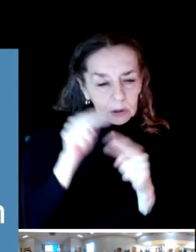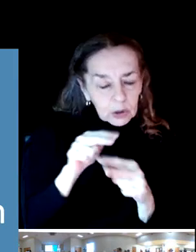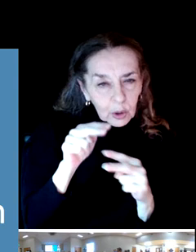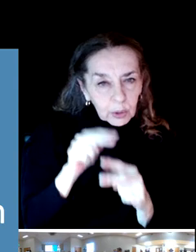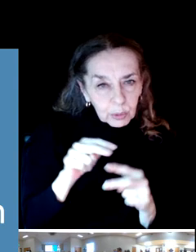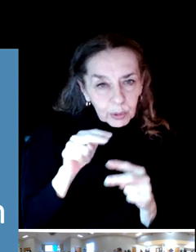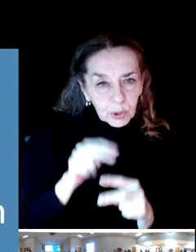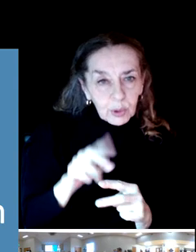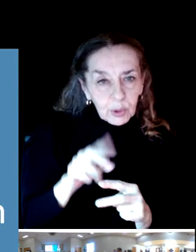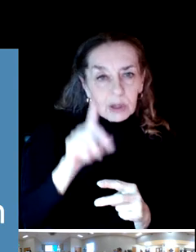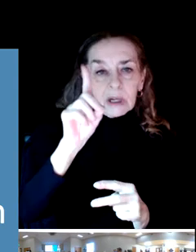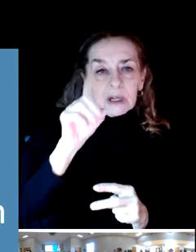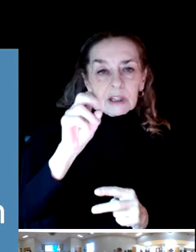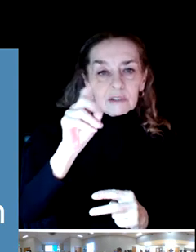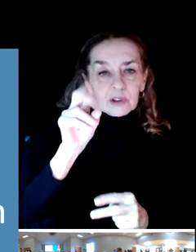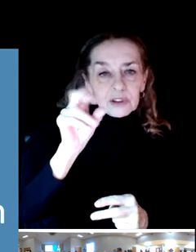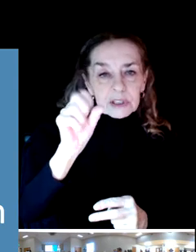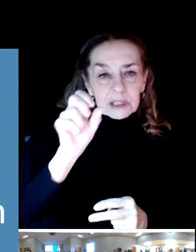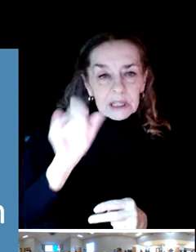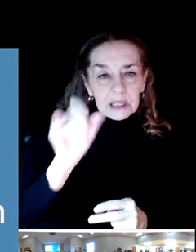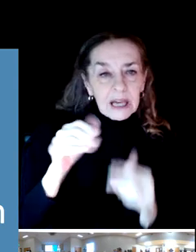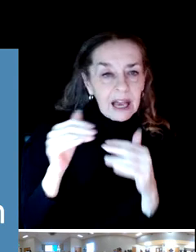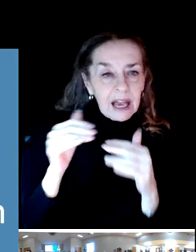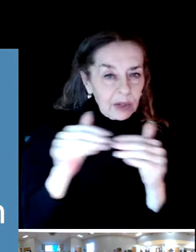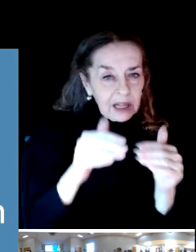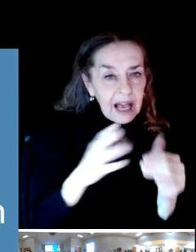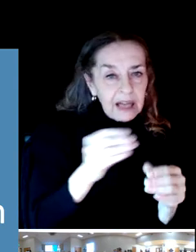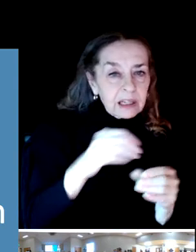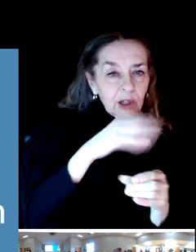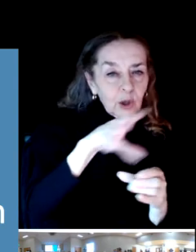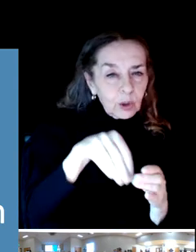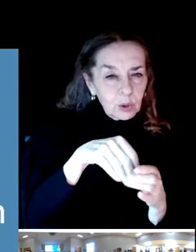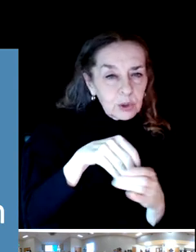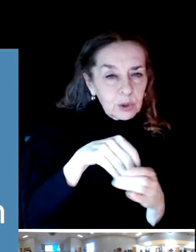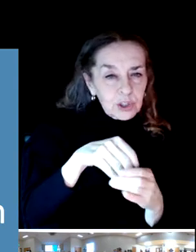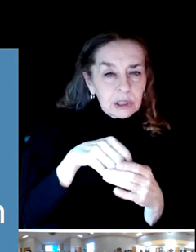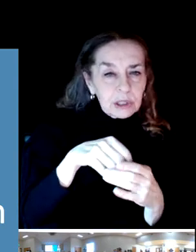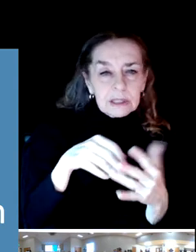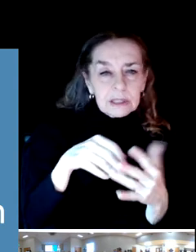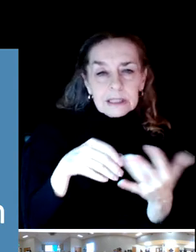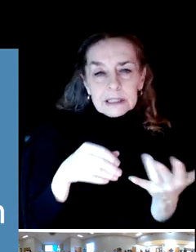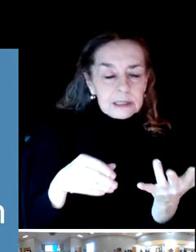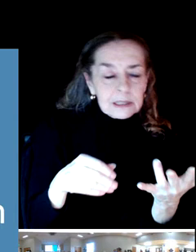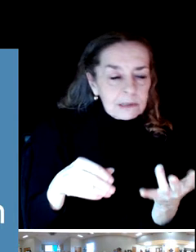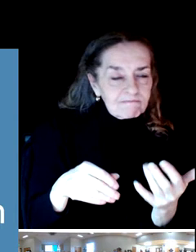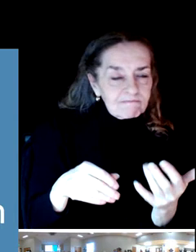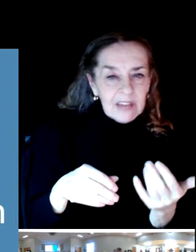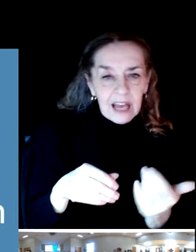equity inclusive lens at just about every stop or every, every place in the process